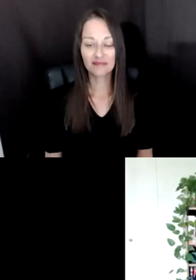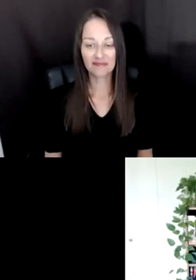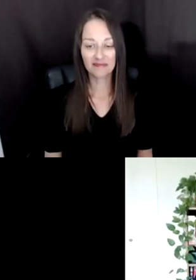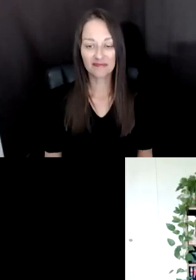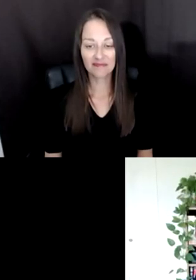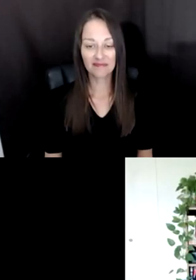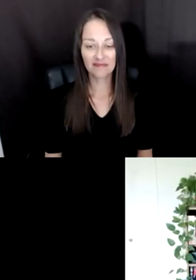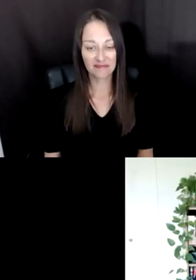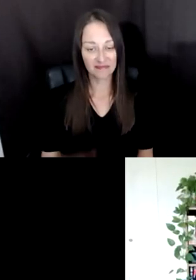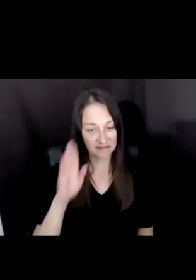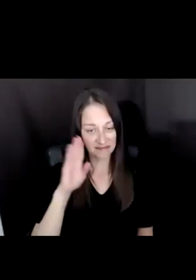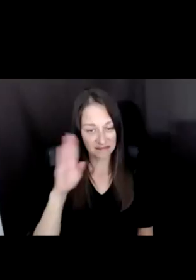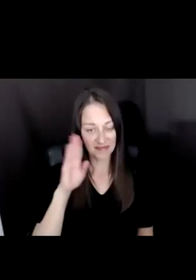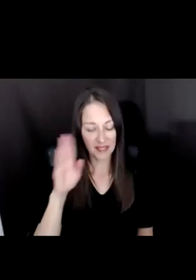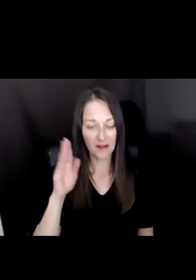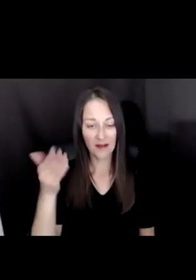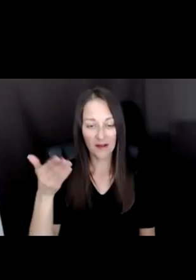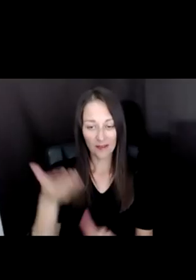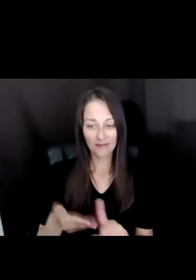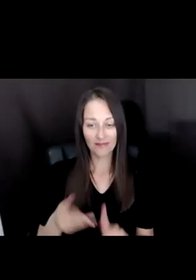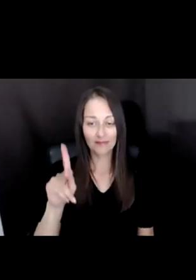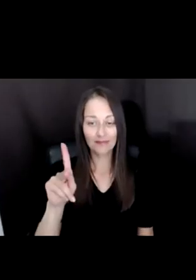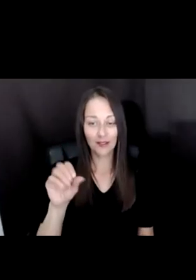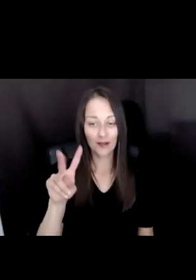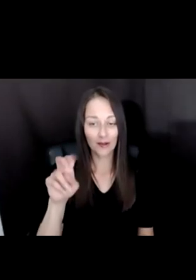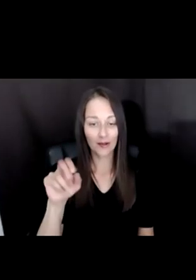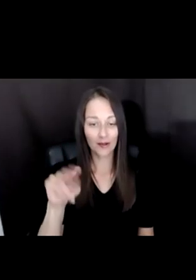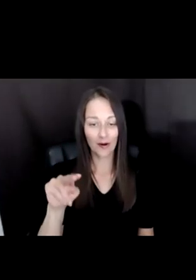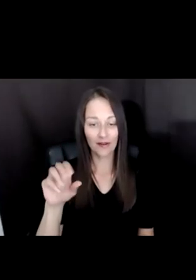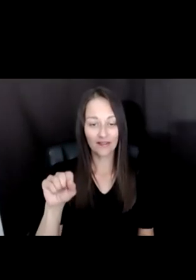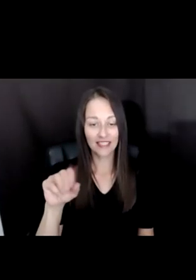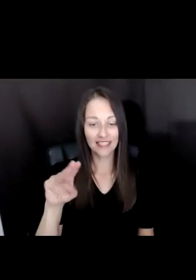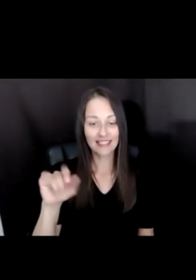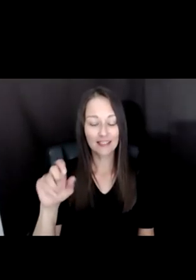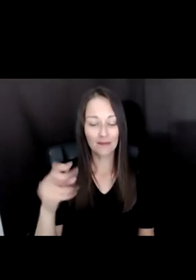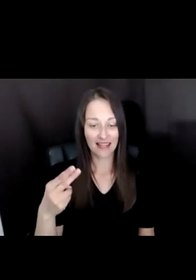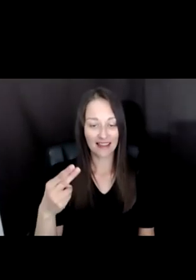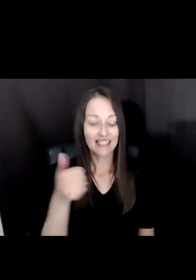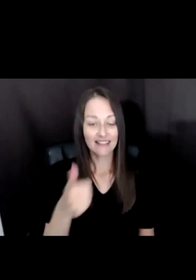HI. I'M COVIN SMITH, SENIOR DIRECTOR OF ARTS AT THE KNIGHT FOUNDATION AND I'D JUST LIKE TO QUICKLY